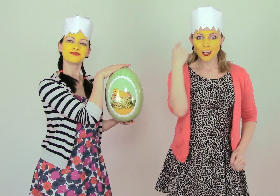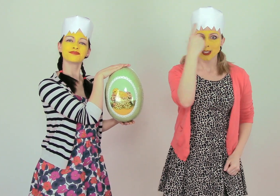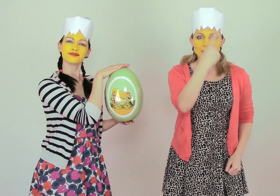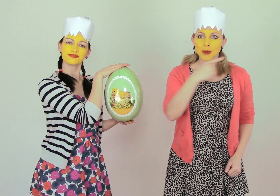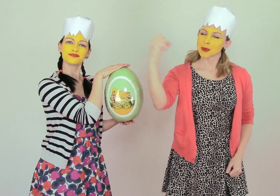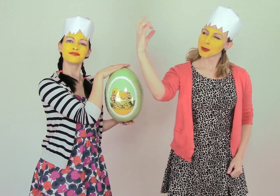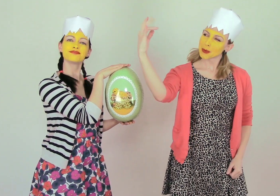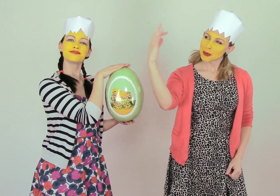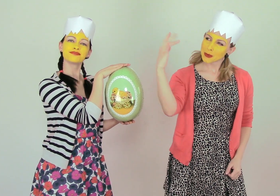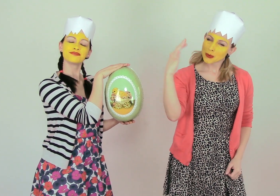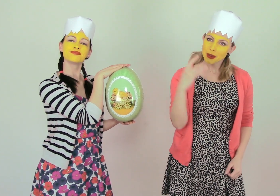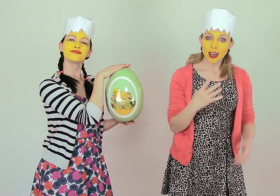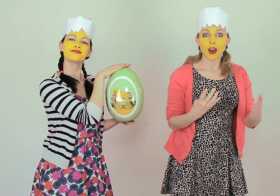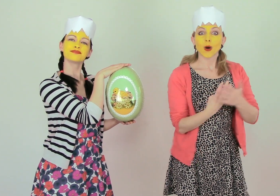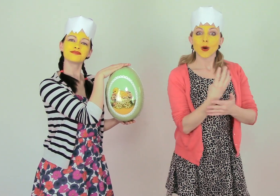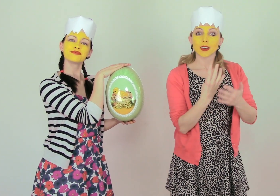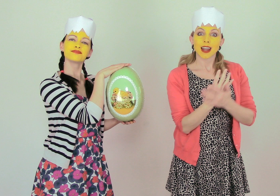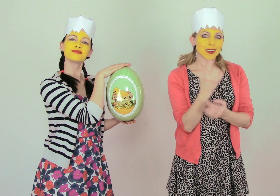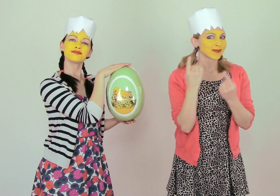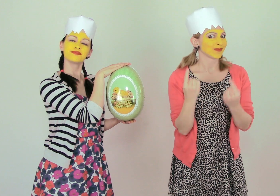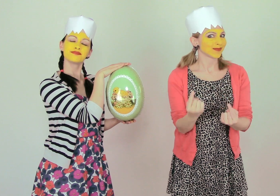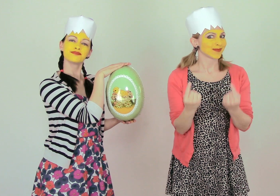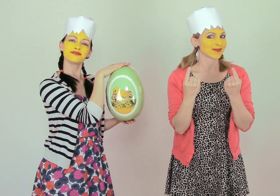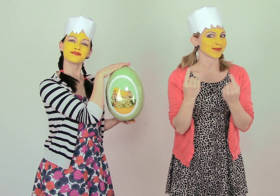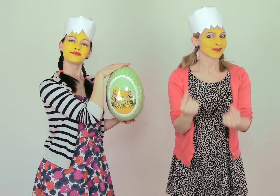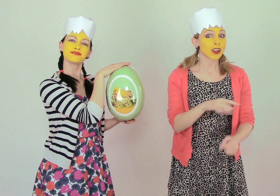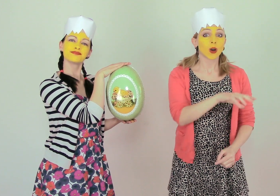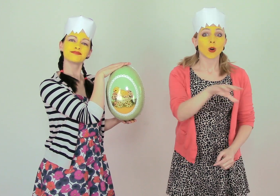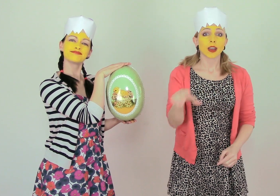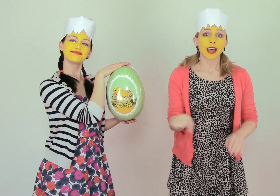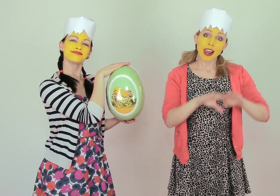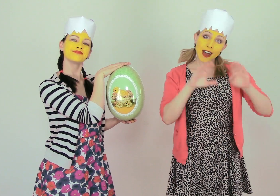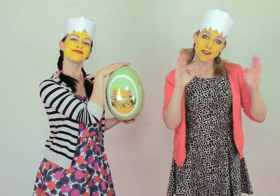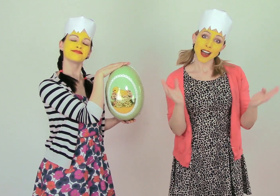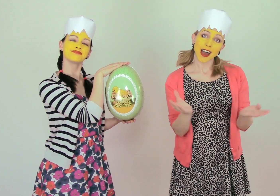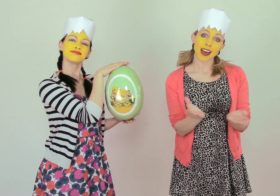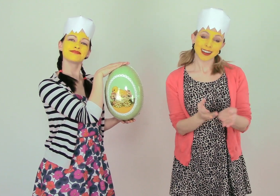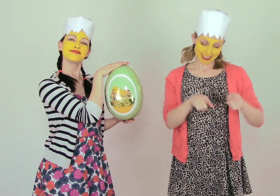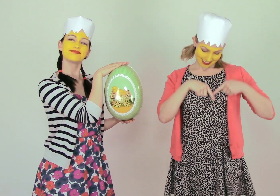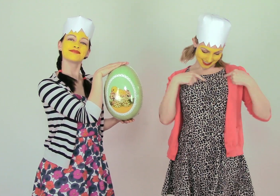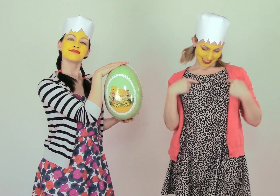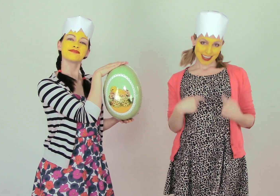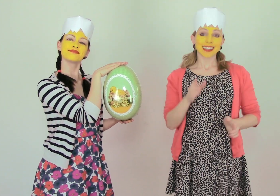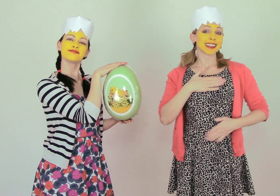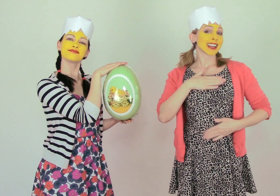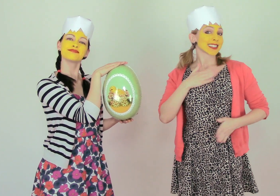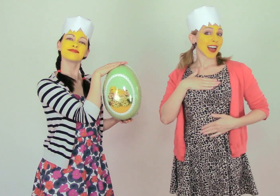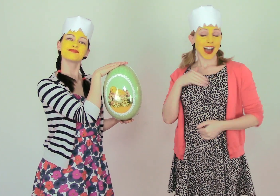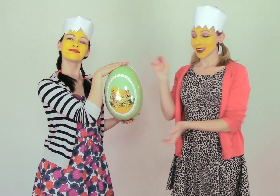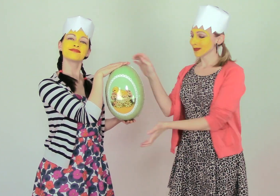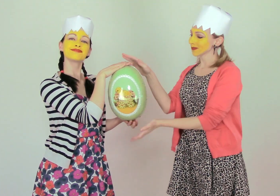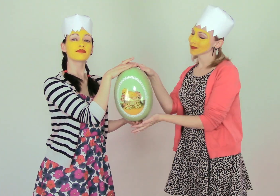And the sun shone and the grass attracted and the whole world was so very happy.